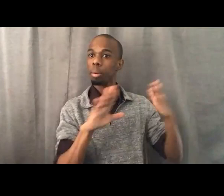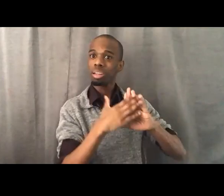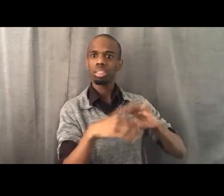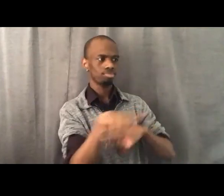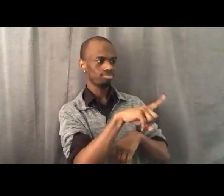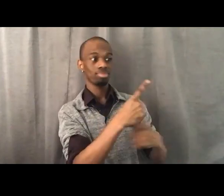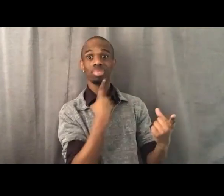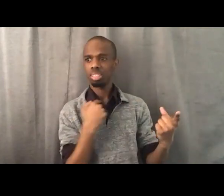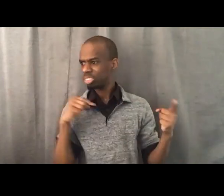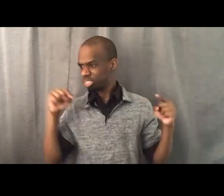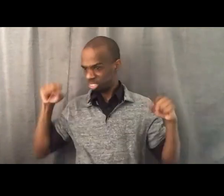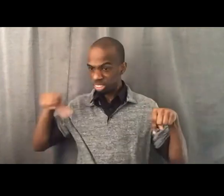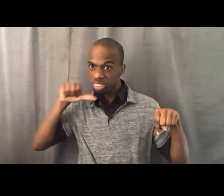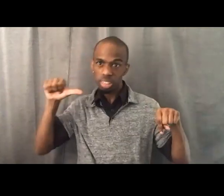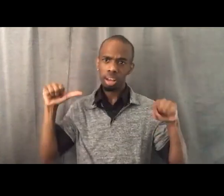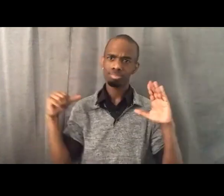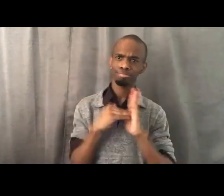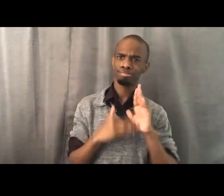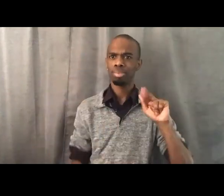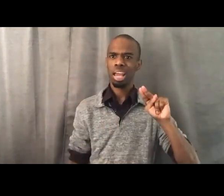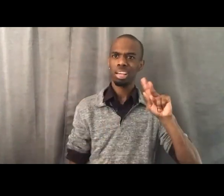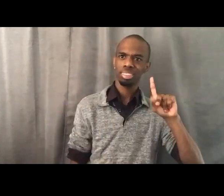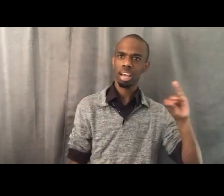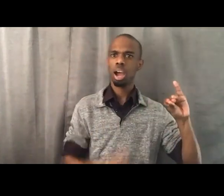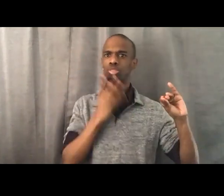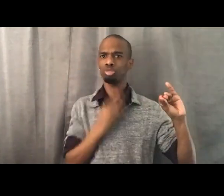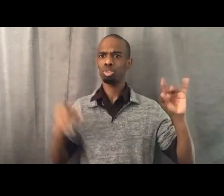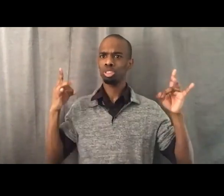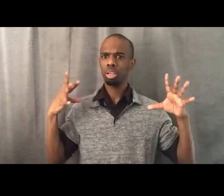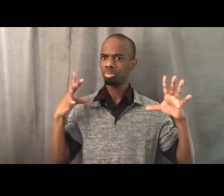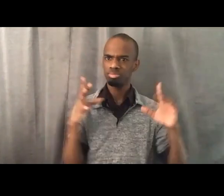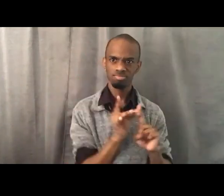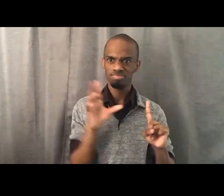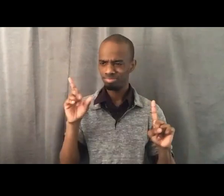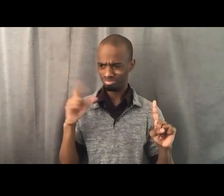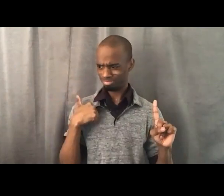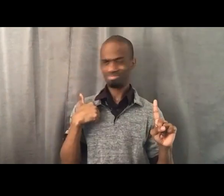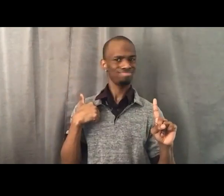But these kinds of struggles are important, these kinds of conversations are important.